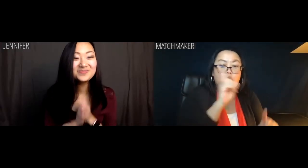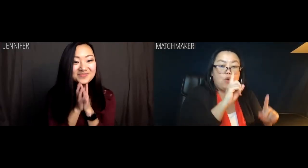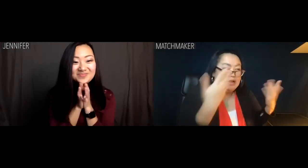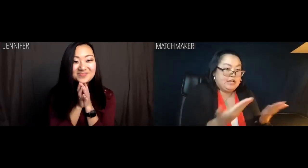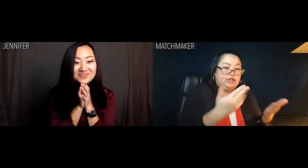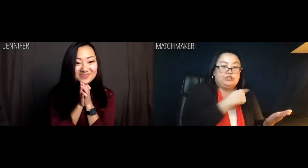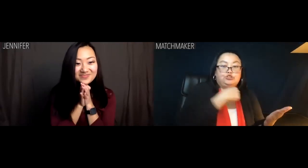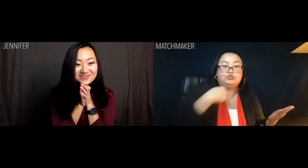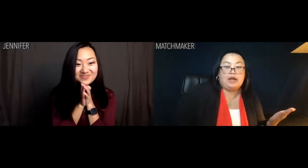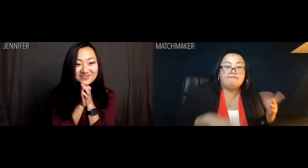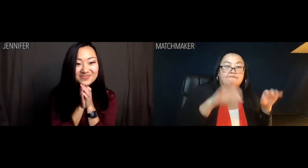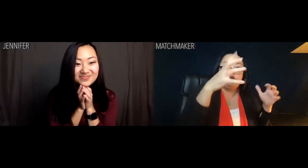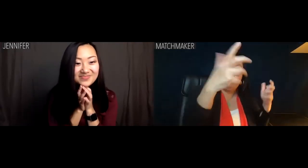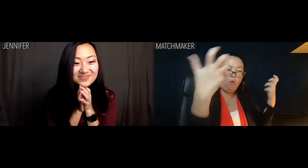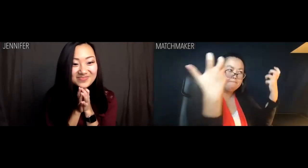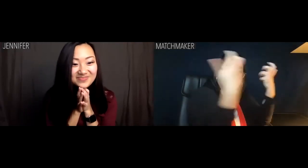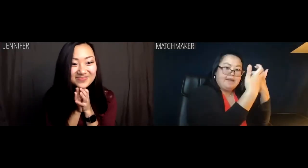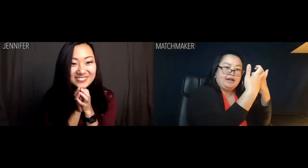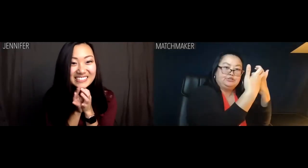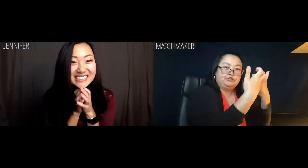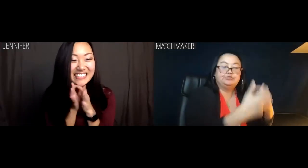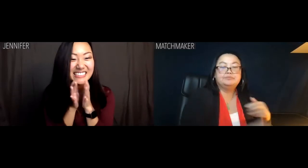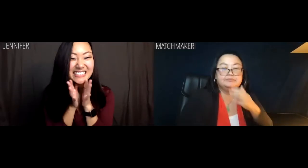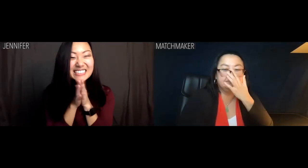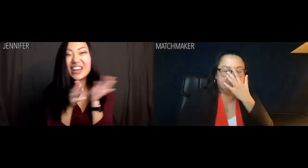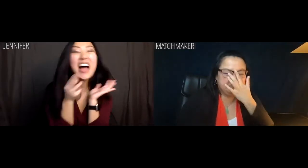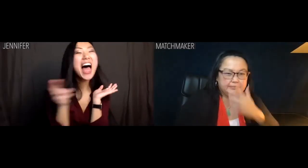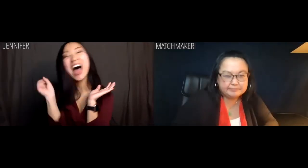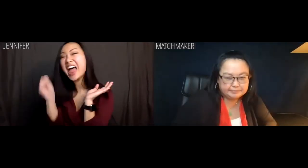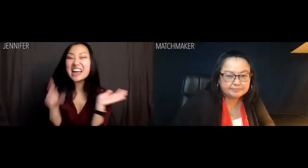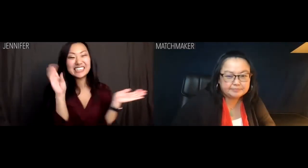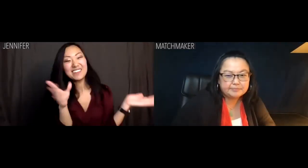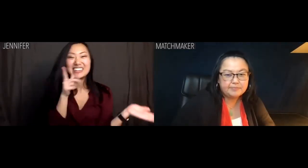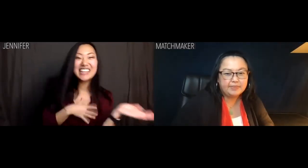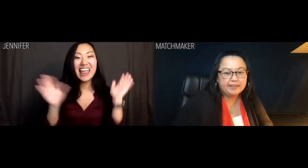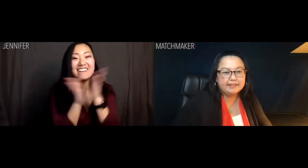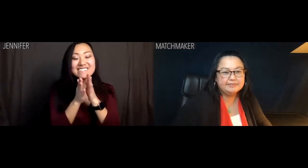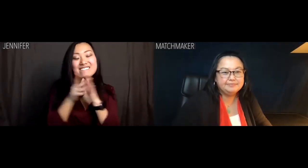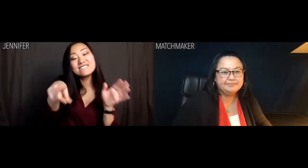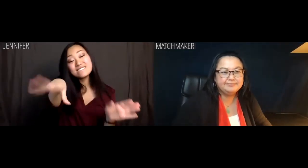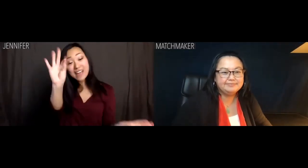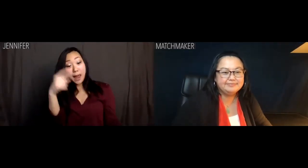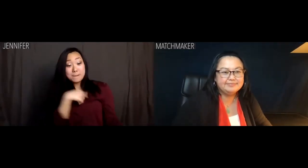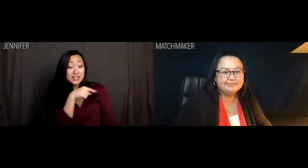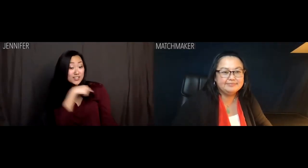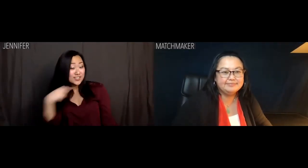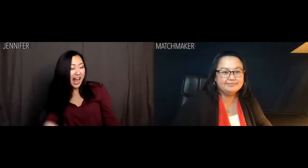in China to find you your match. Jennifer: Oh hell yeah, database lady!